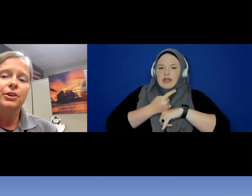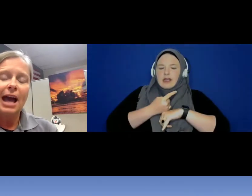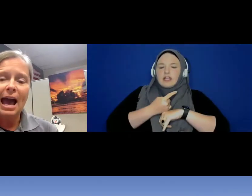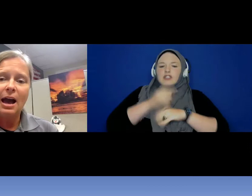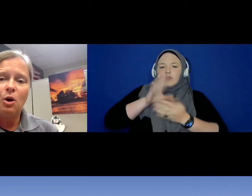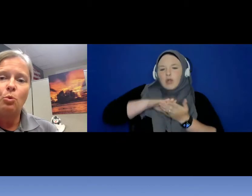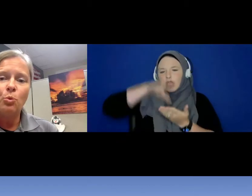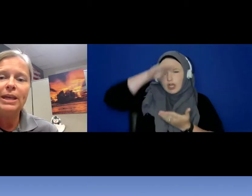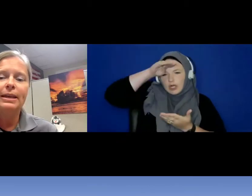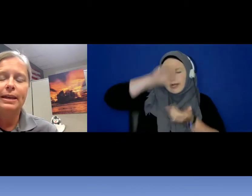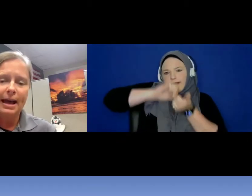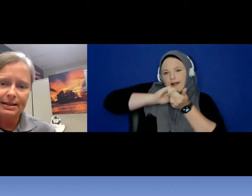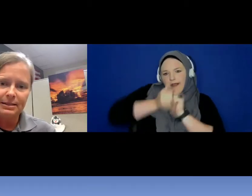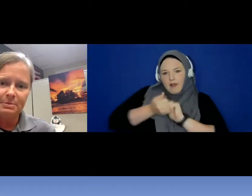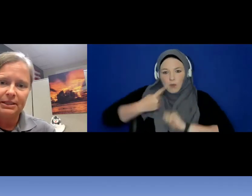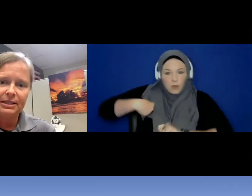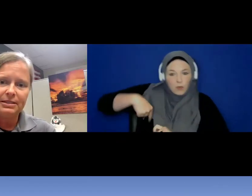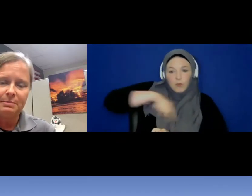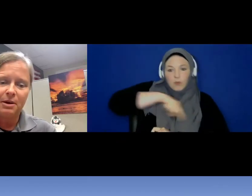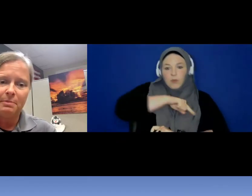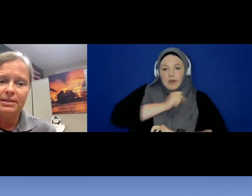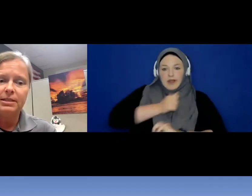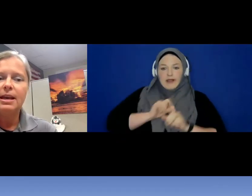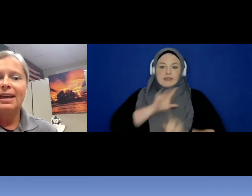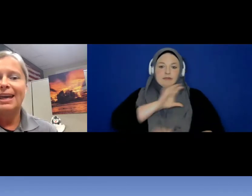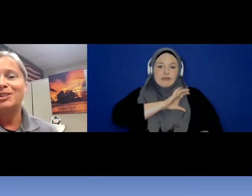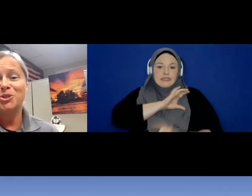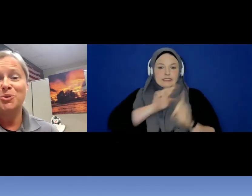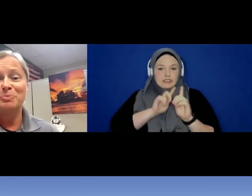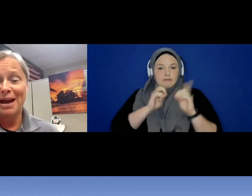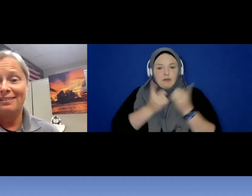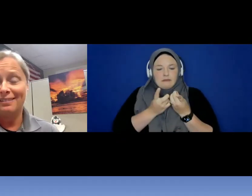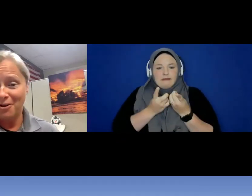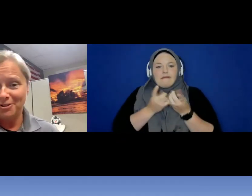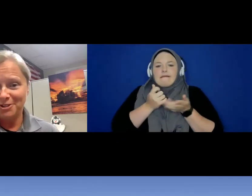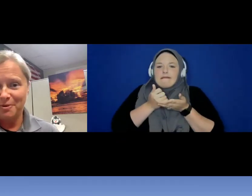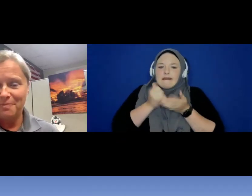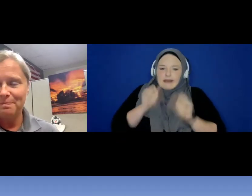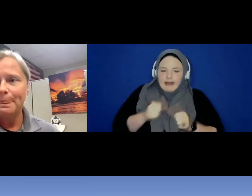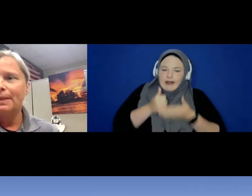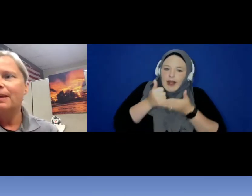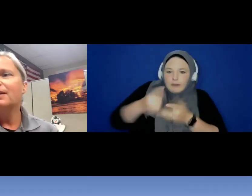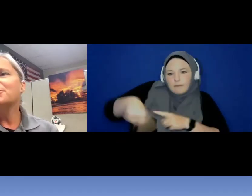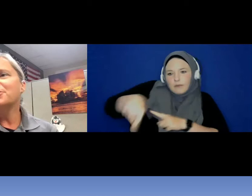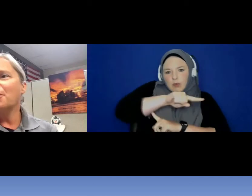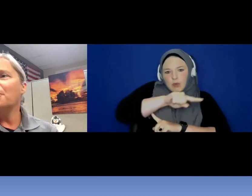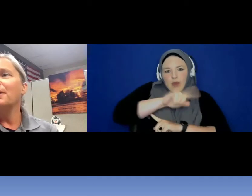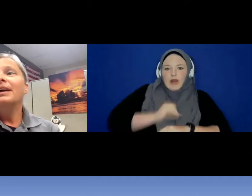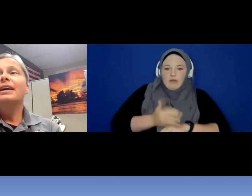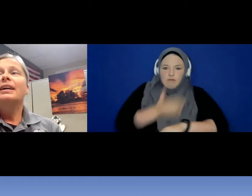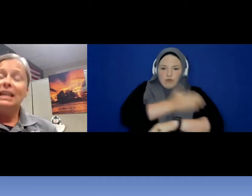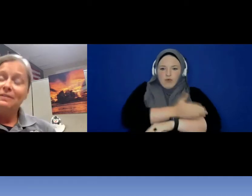how we as the police department can do better also . So, even